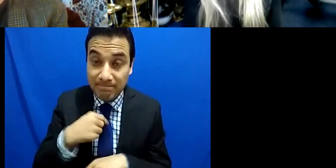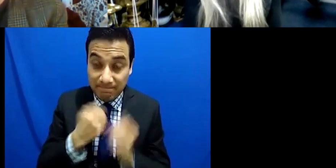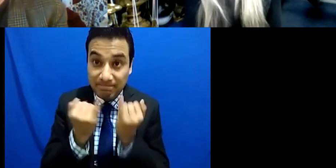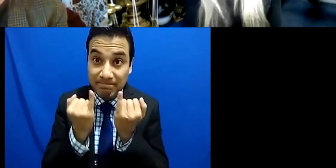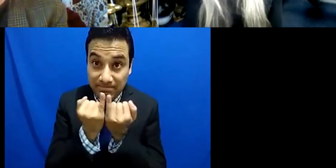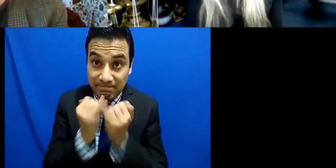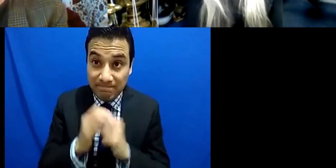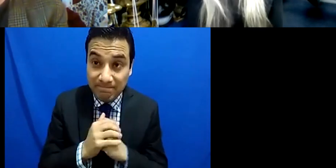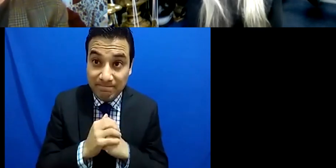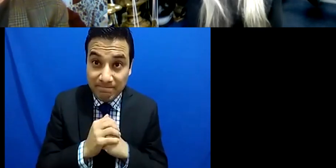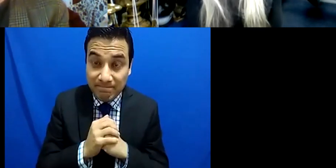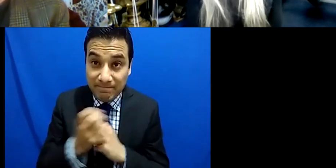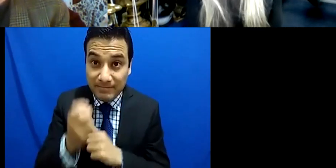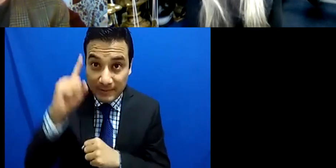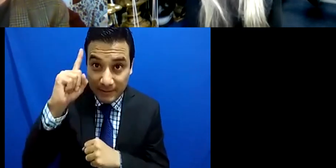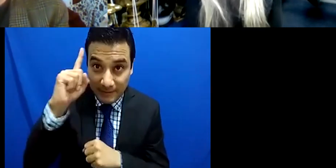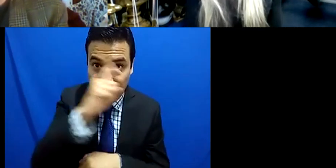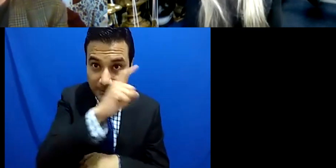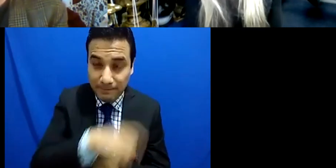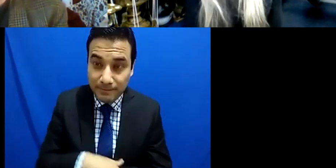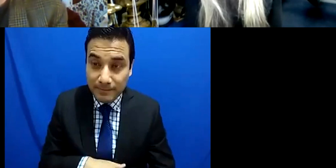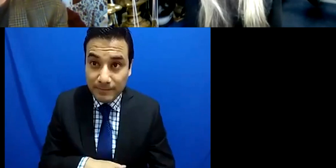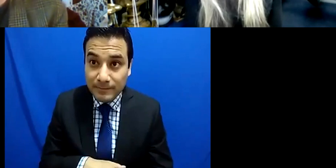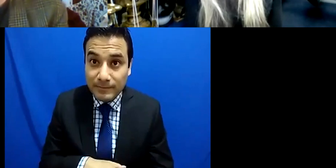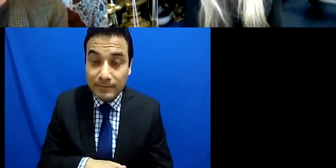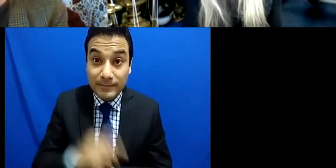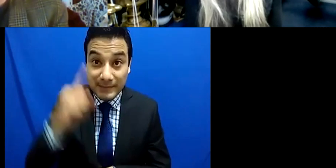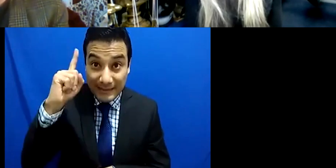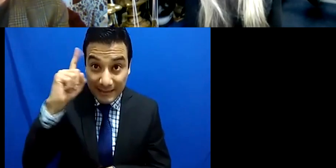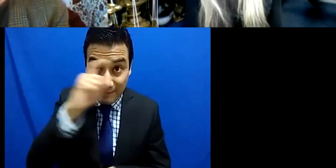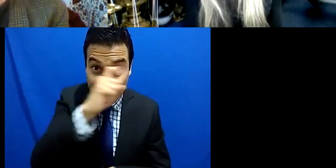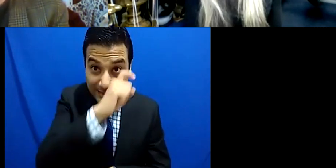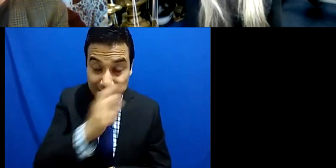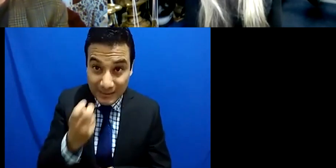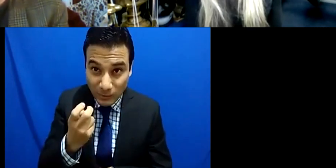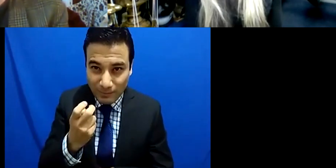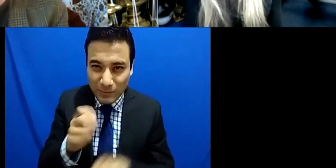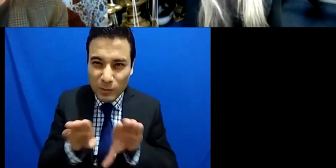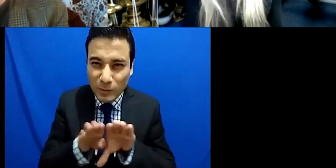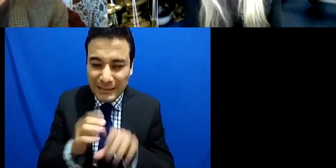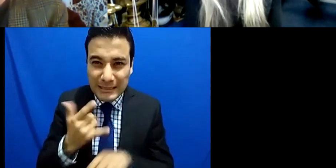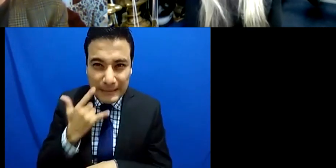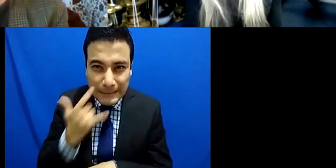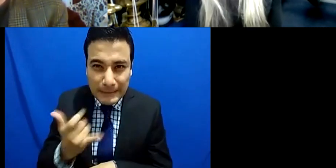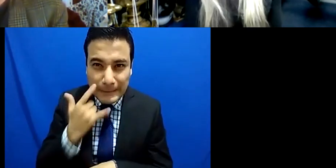so, challenge is also an important part of your of your experience and certainly of your career